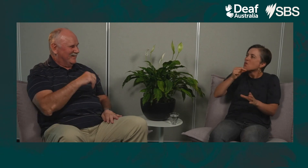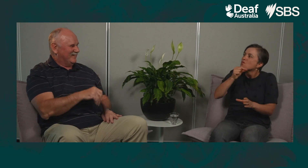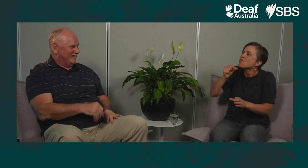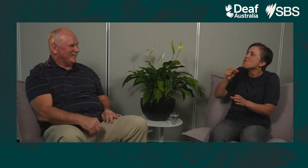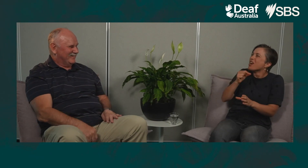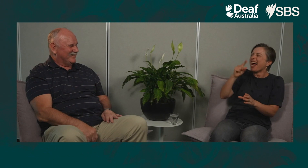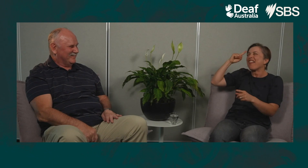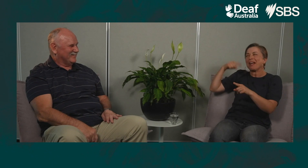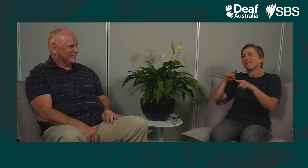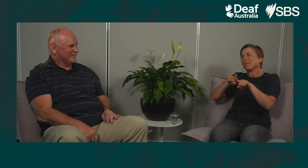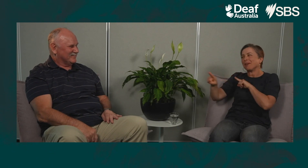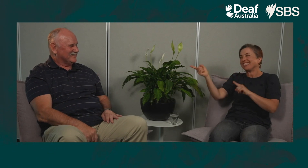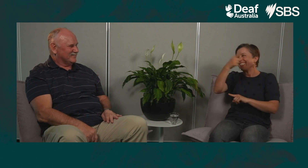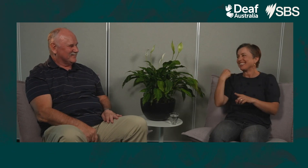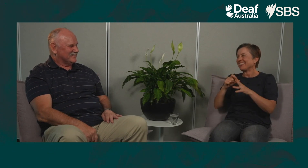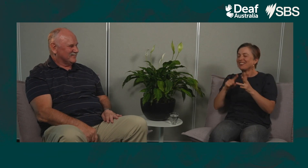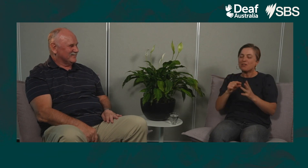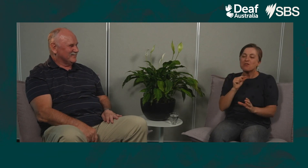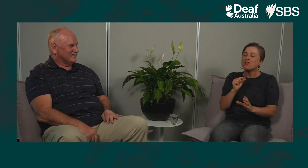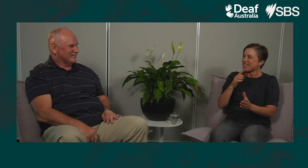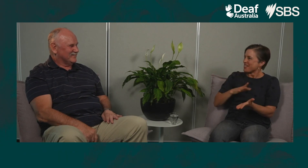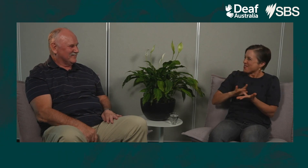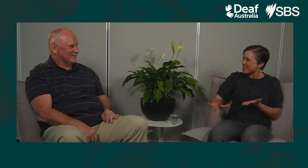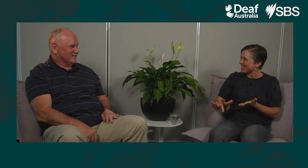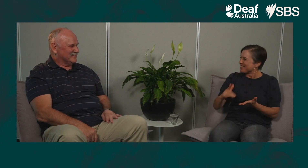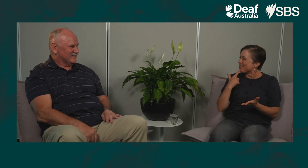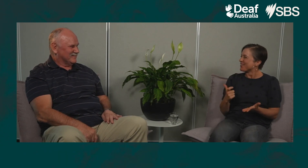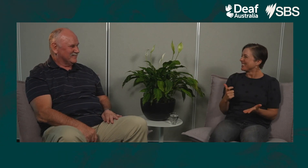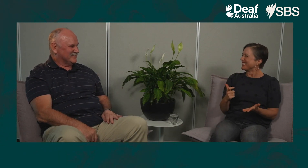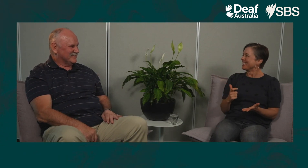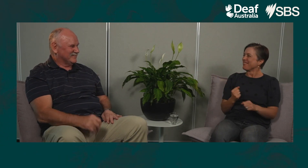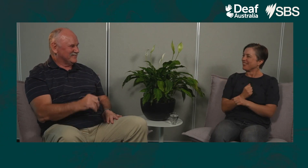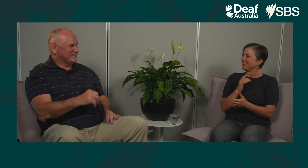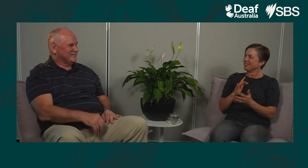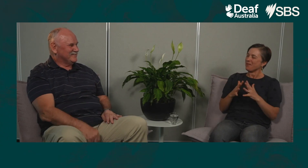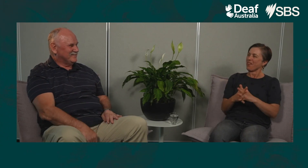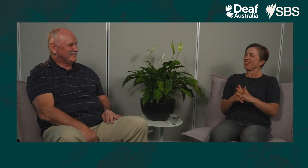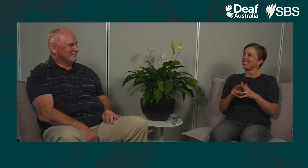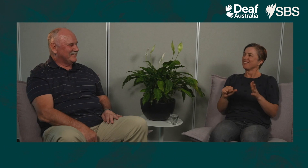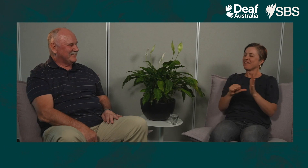But I think most of us are intent on getting the last drop of deliciousness out. Making it worth the money spent.